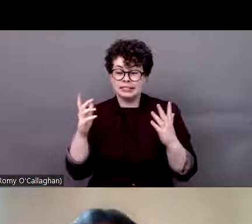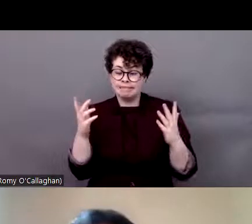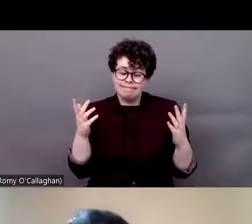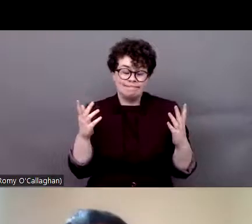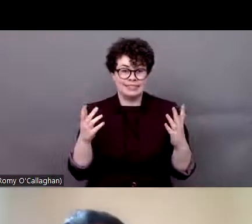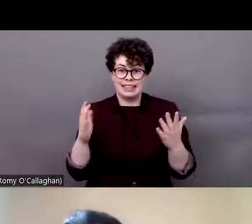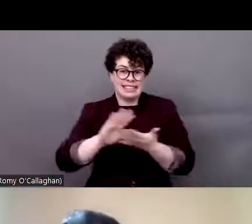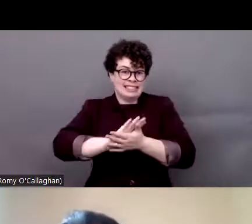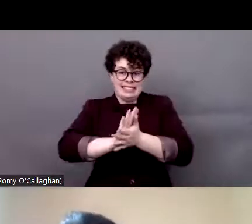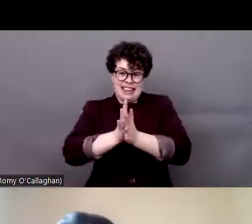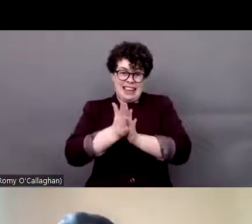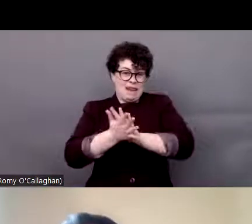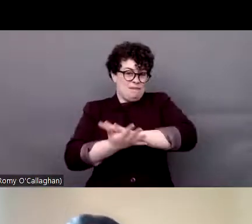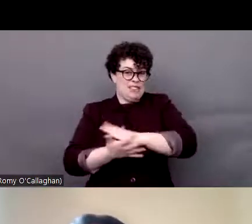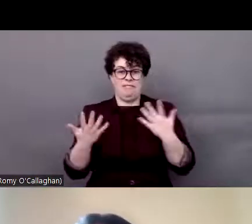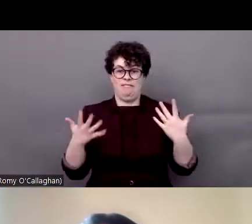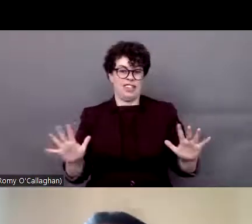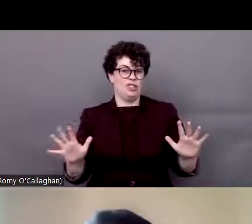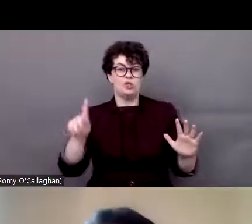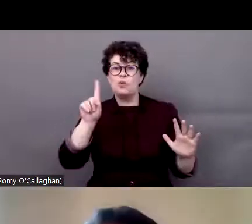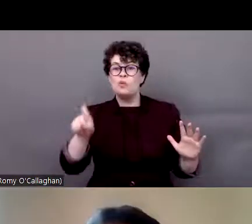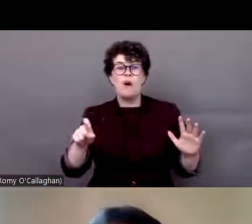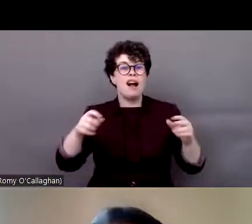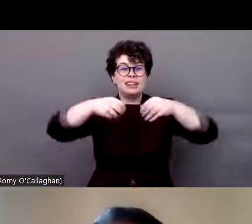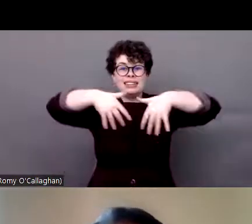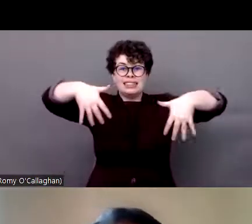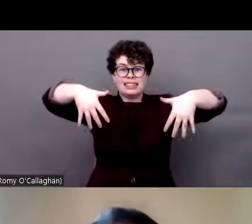our historical inequality in only two years. So we,